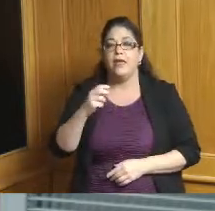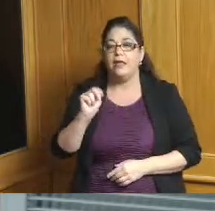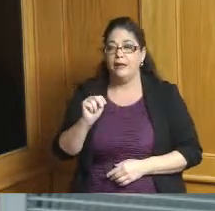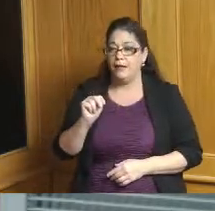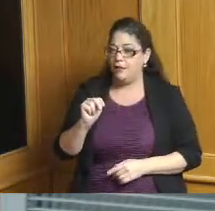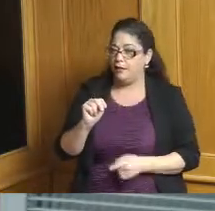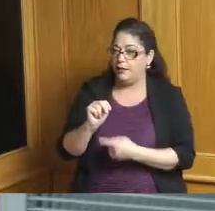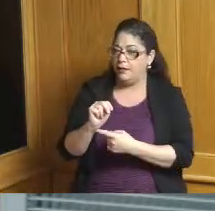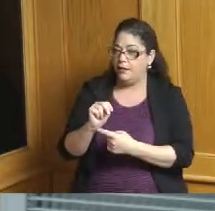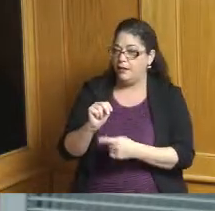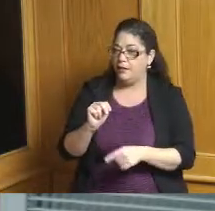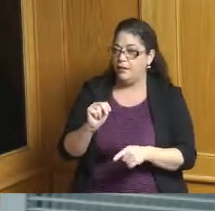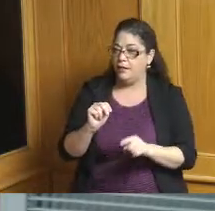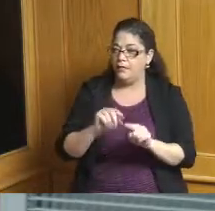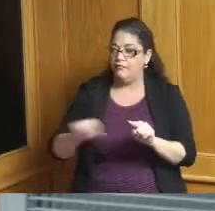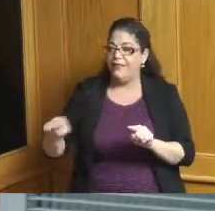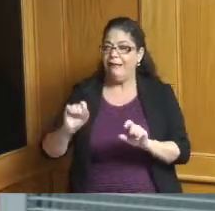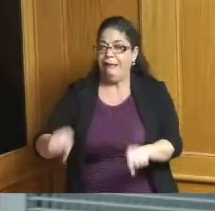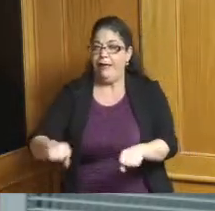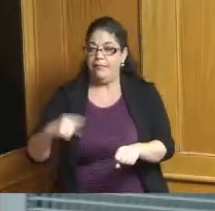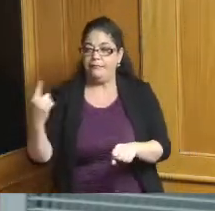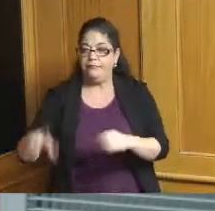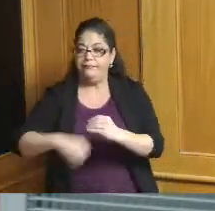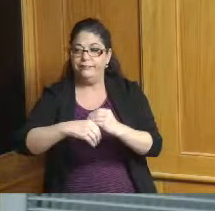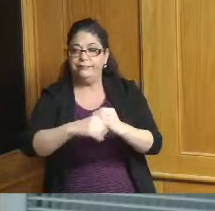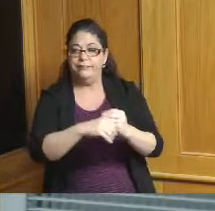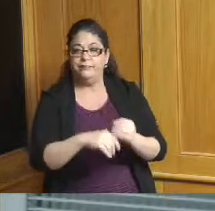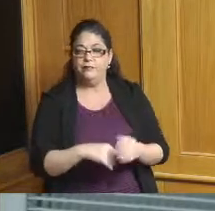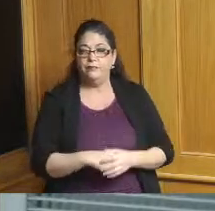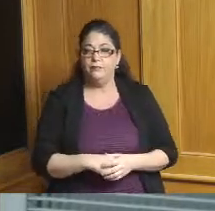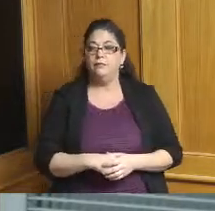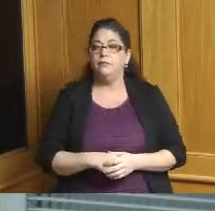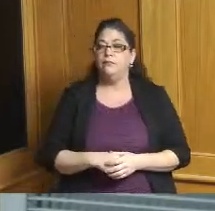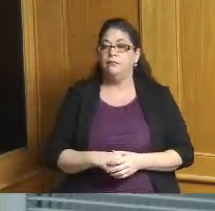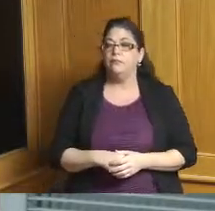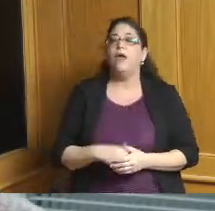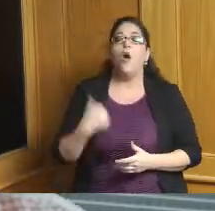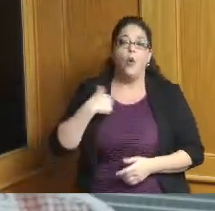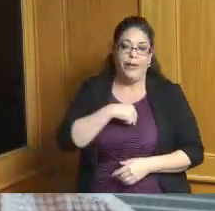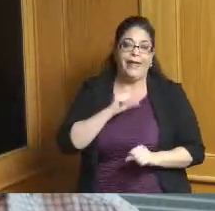a lot of this in-house but we'll also utilize the sub base as well and and the reason thank